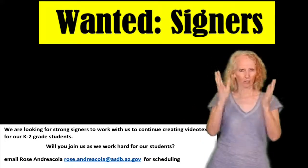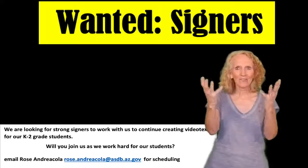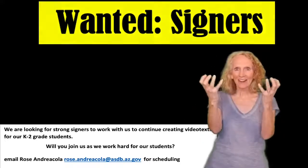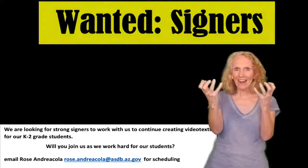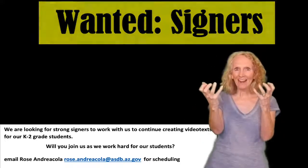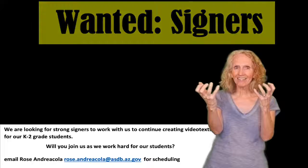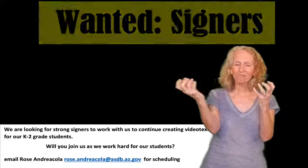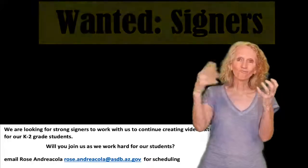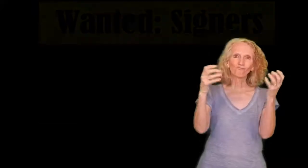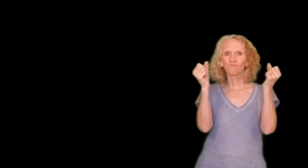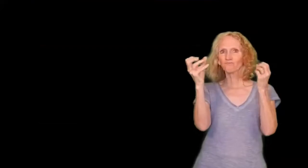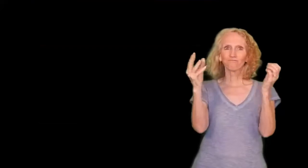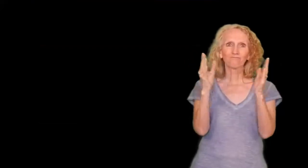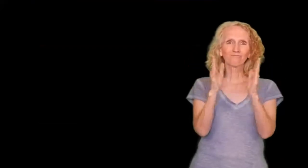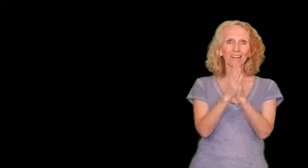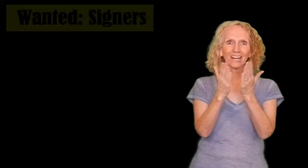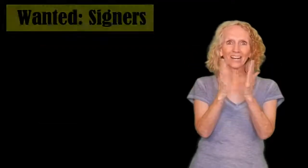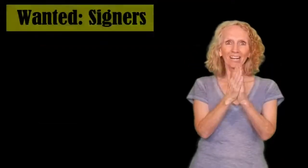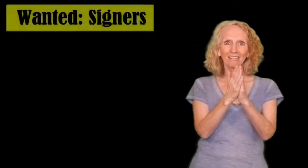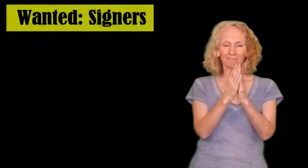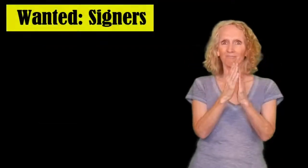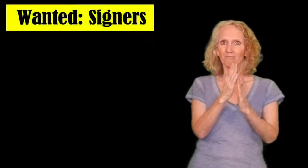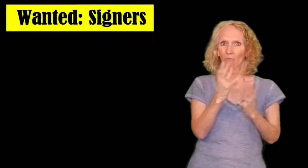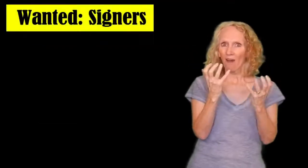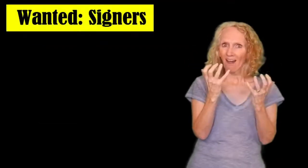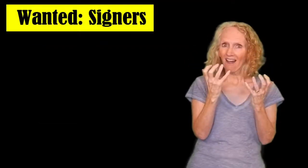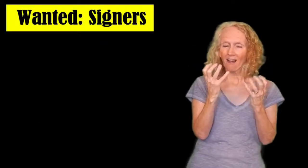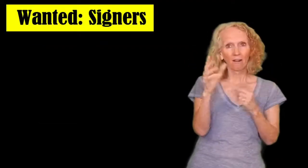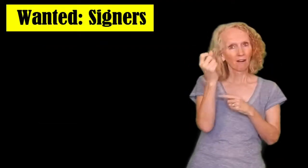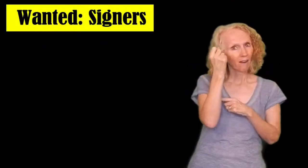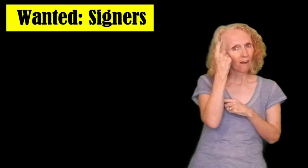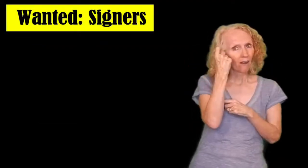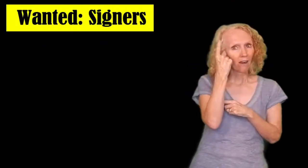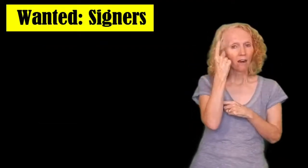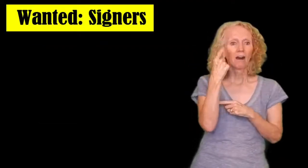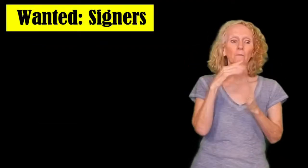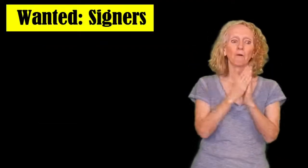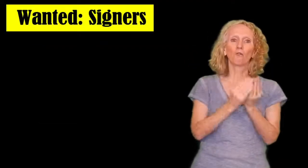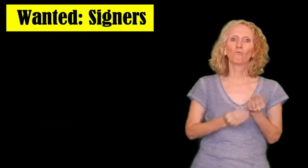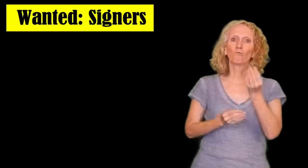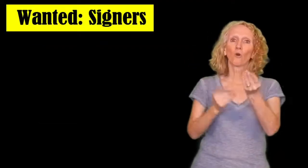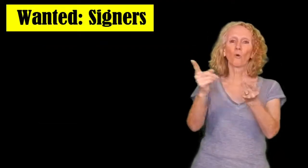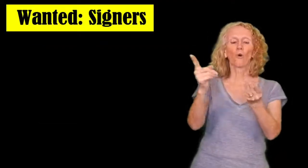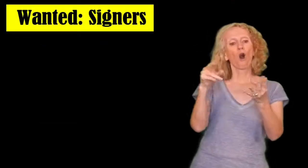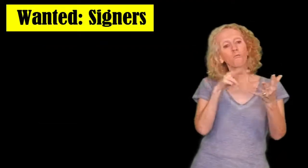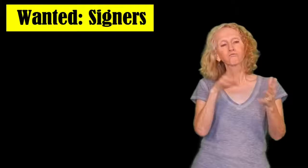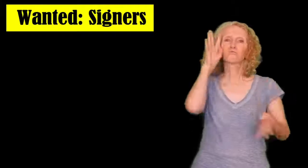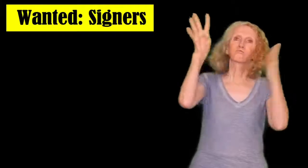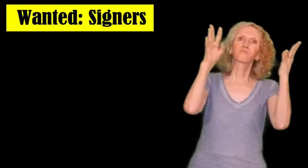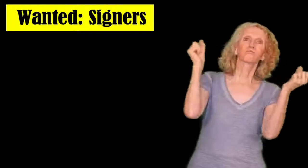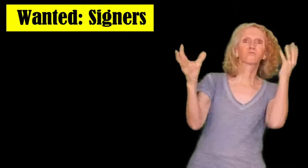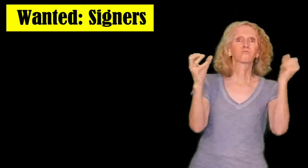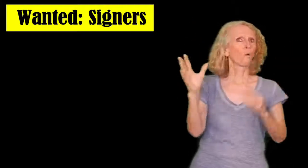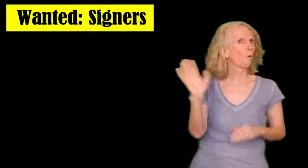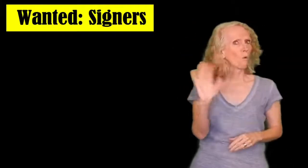signers some skilled signers